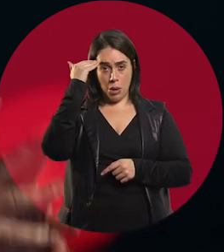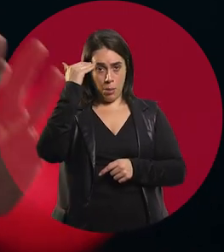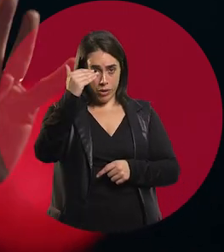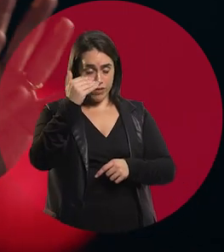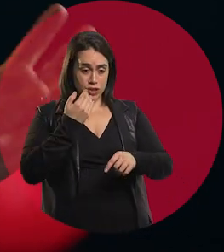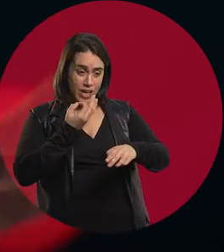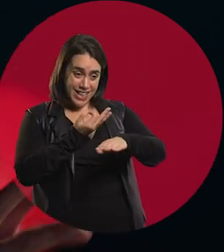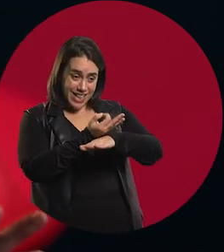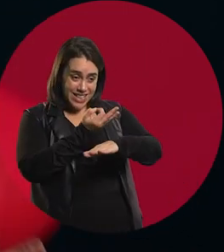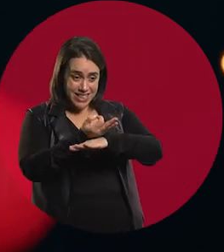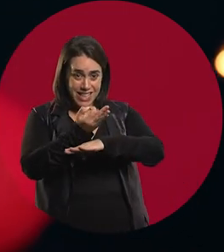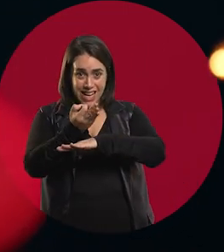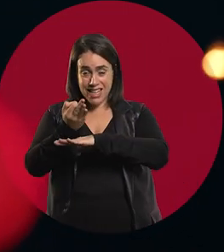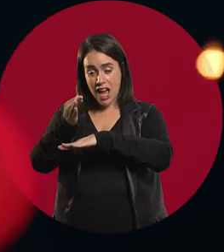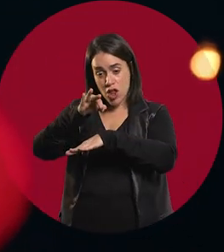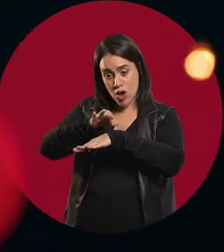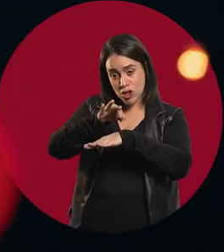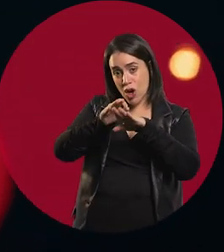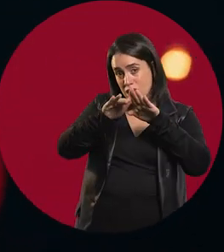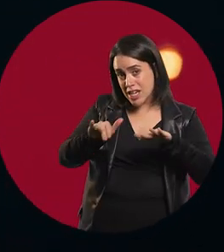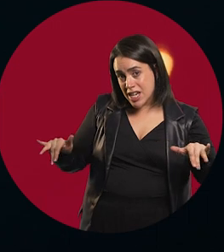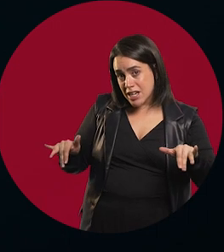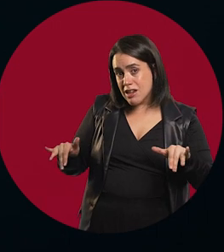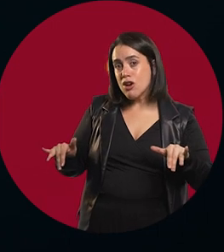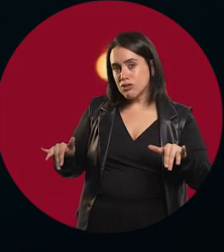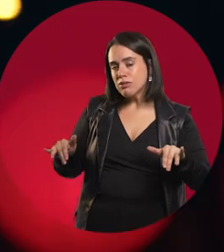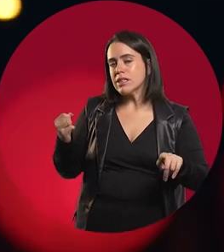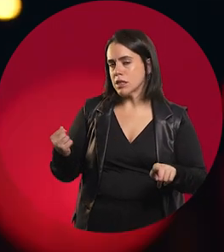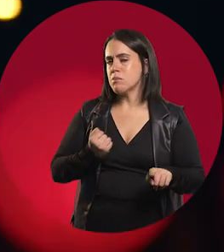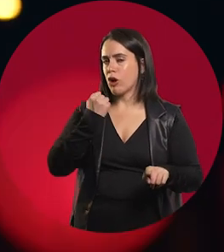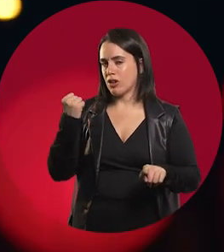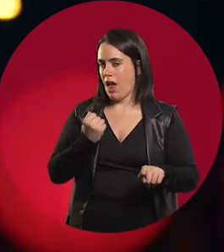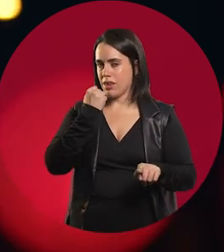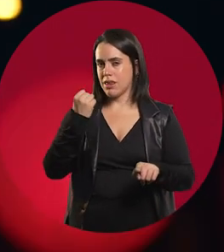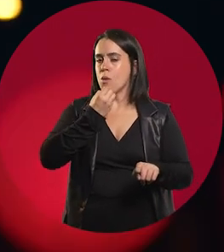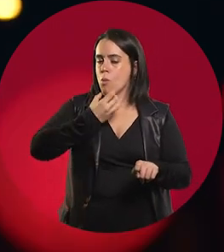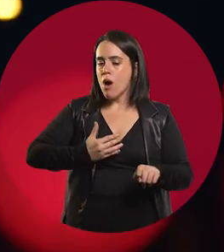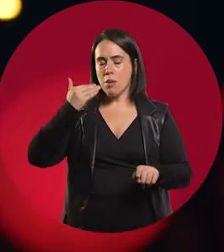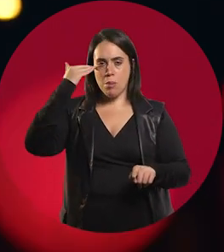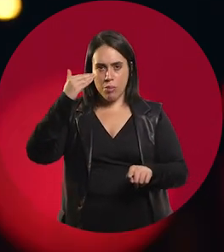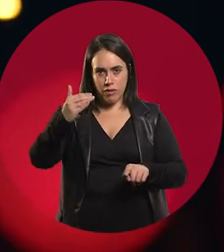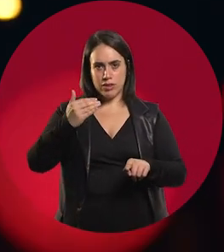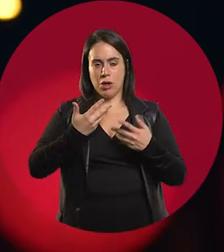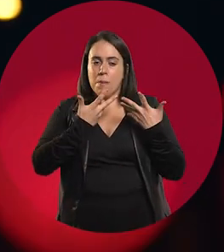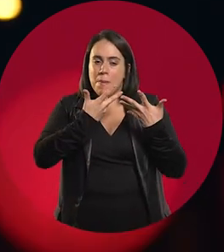completed your training as a professional, so I felt it was necessary to do it.